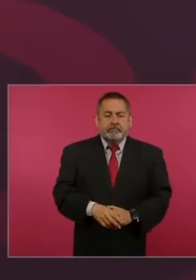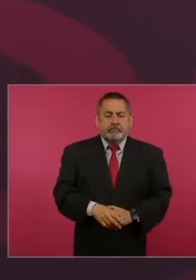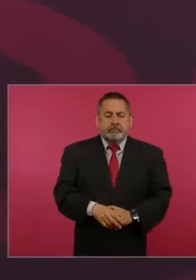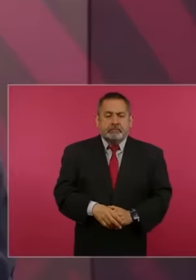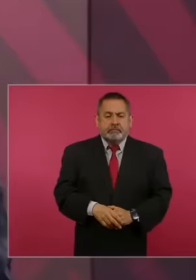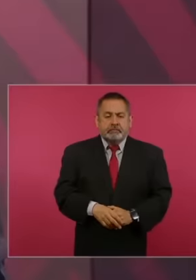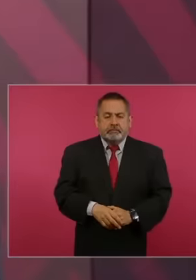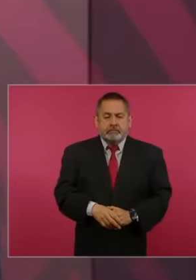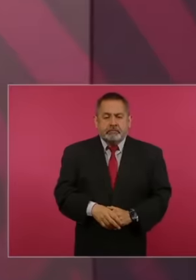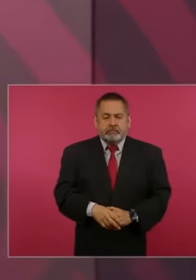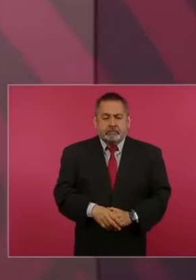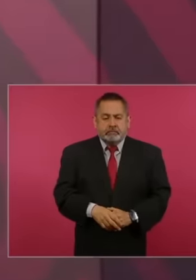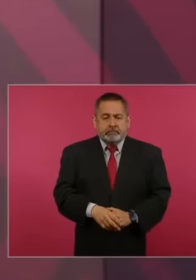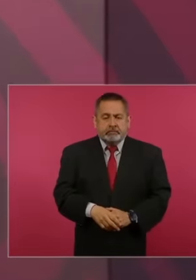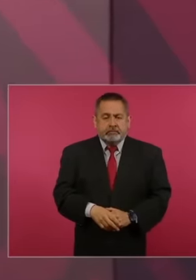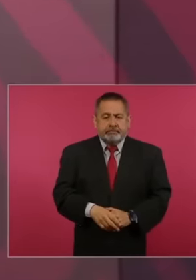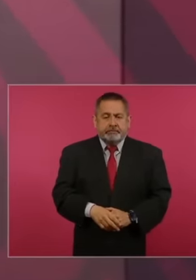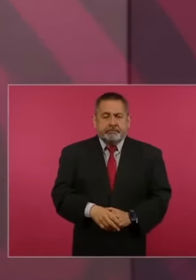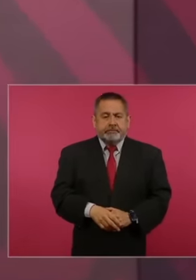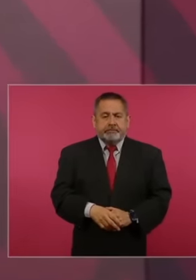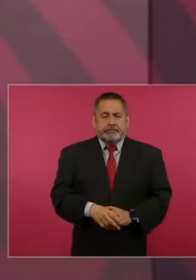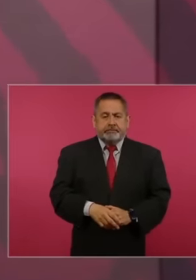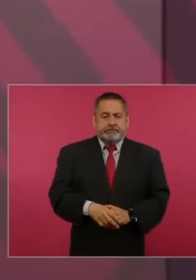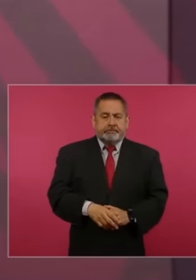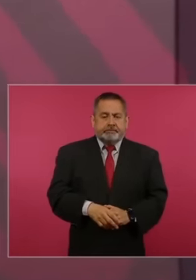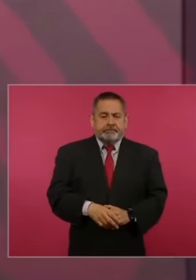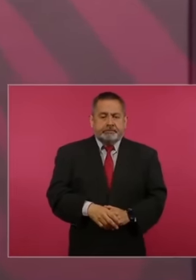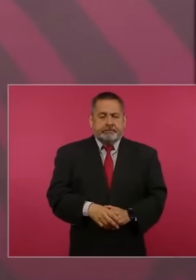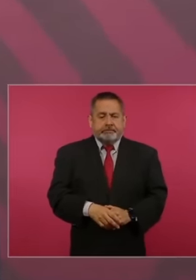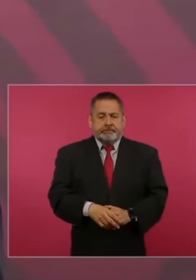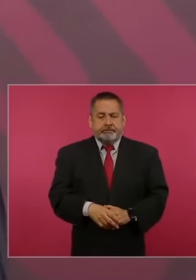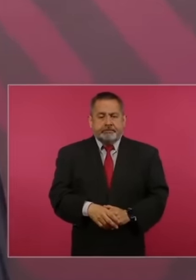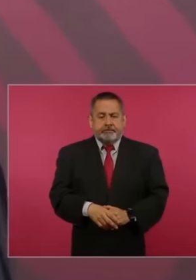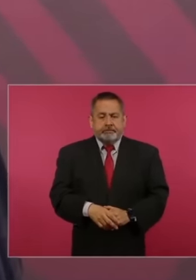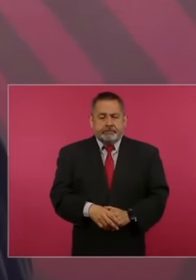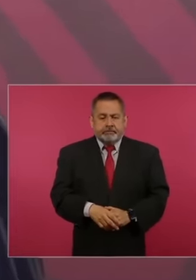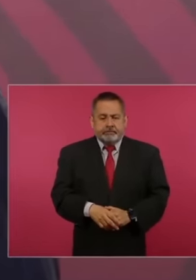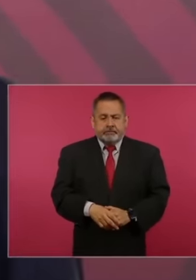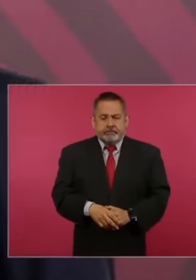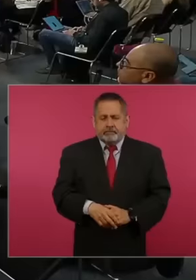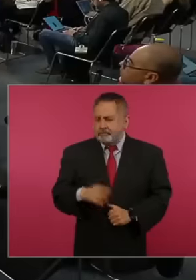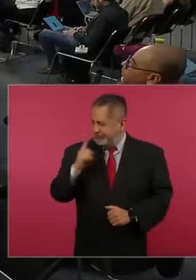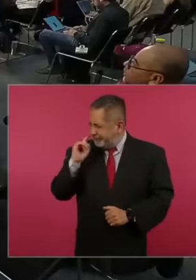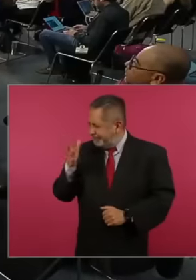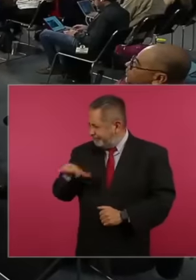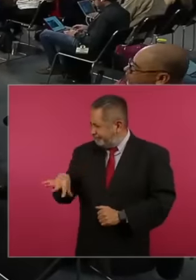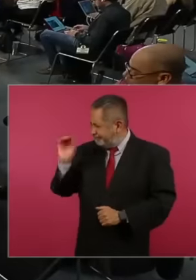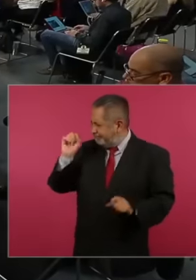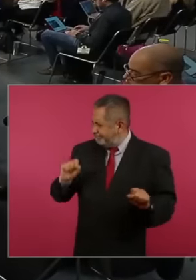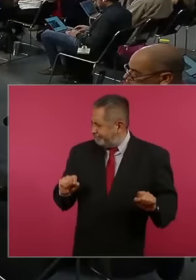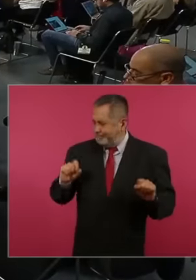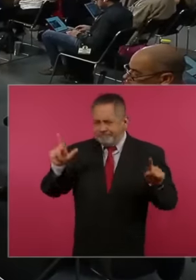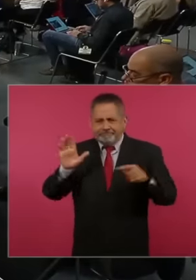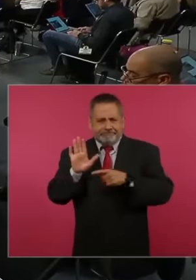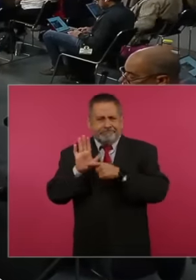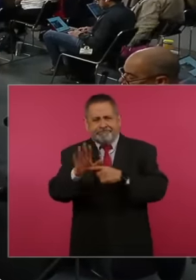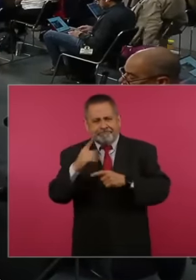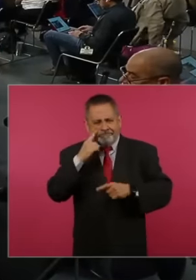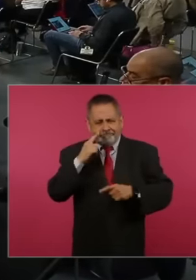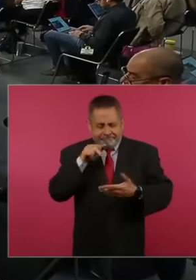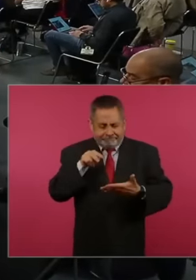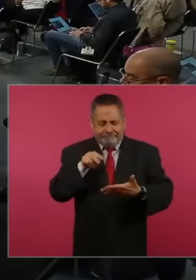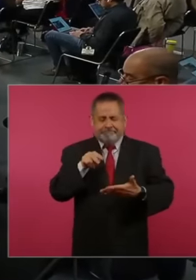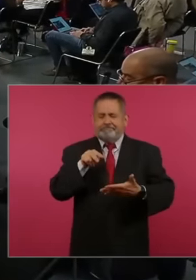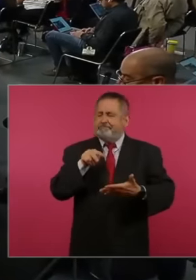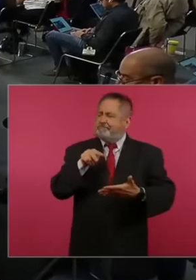I am going to put them to see if we can find because yesterday I was watching a